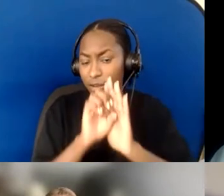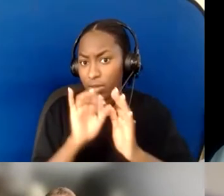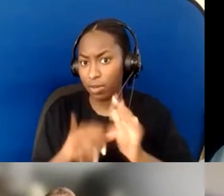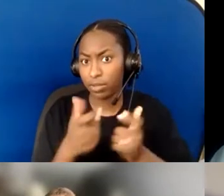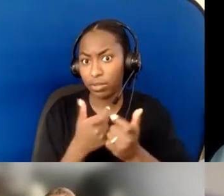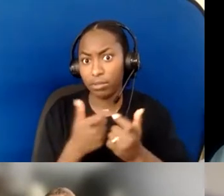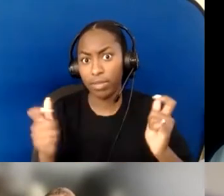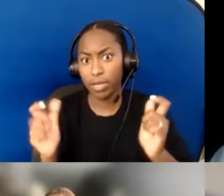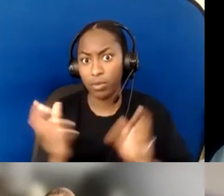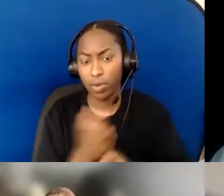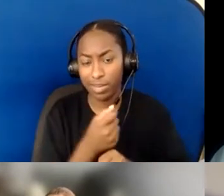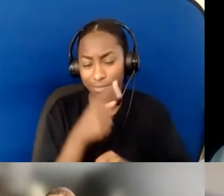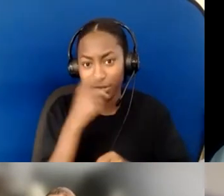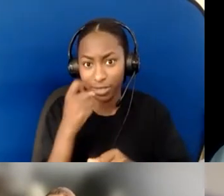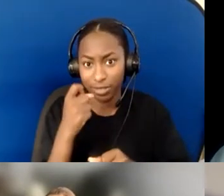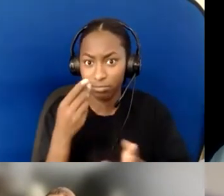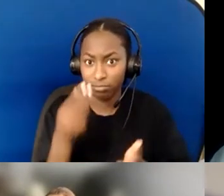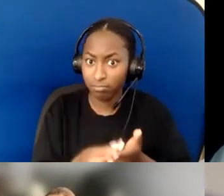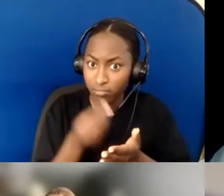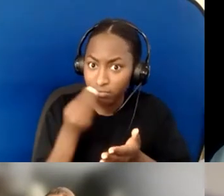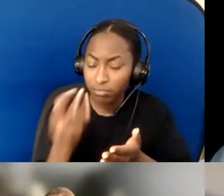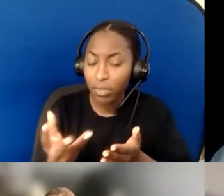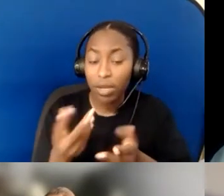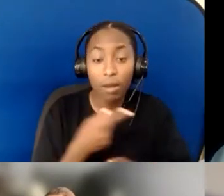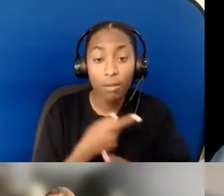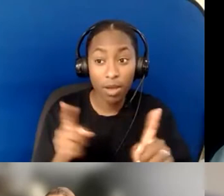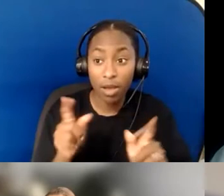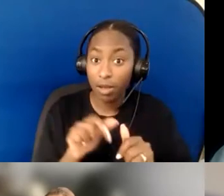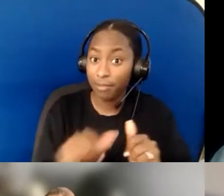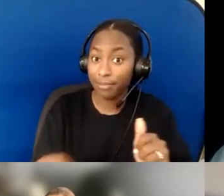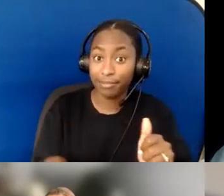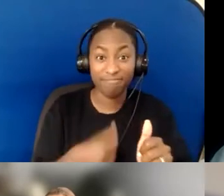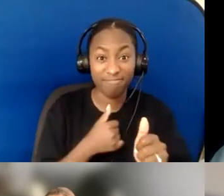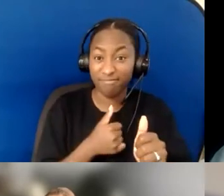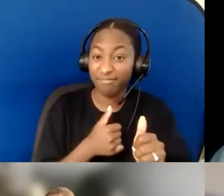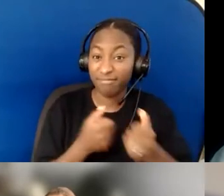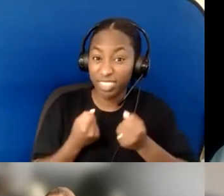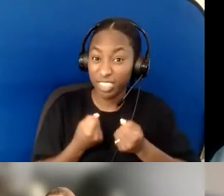there were a lot of other things that were going on that were much simpler, and yet...